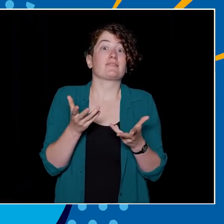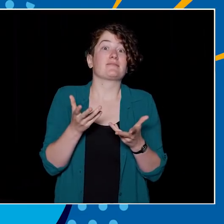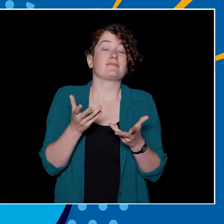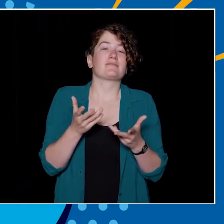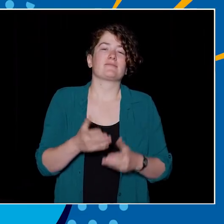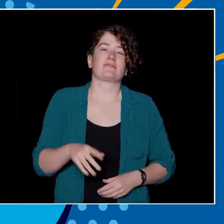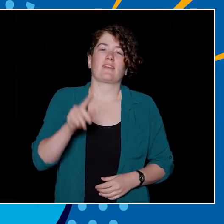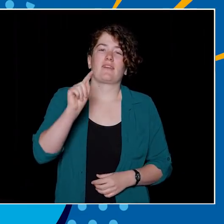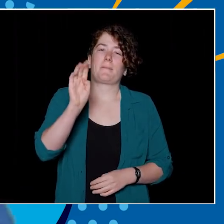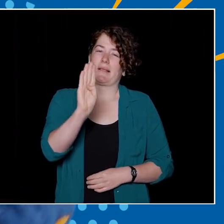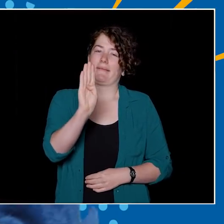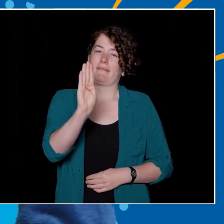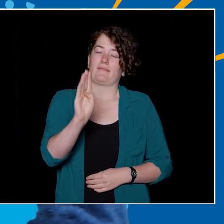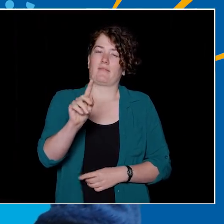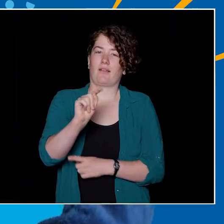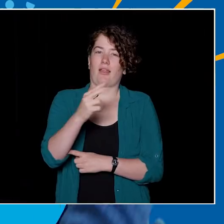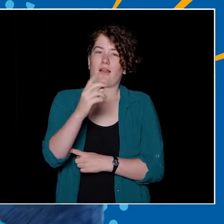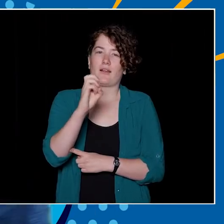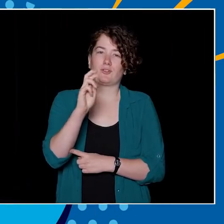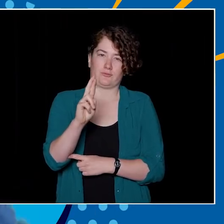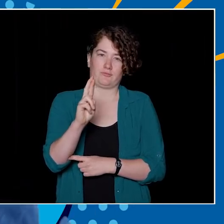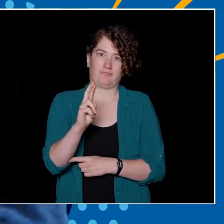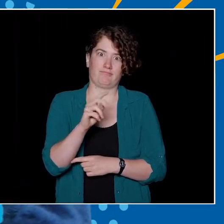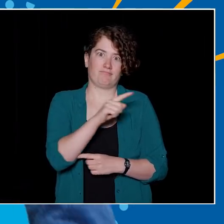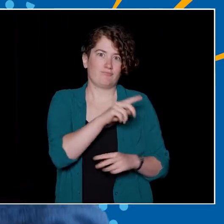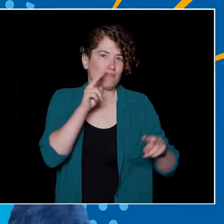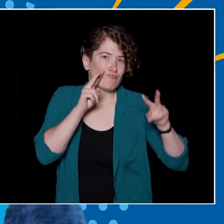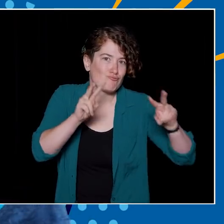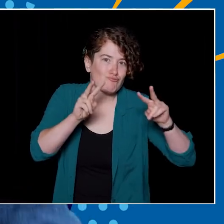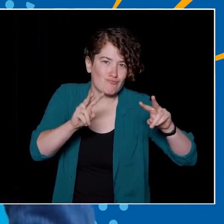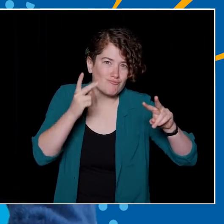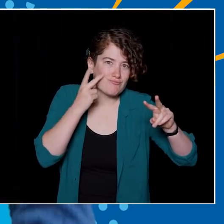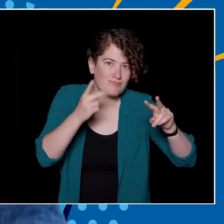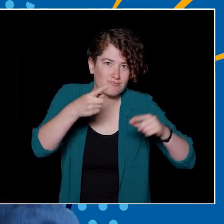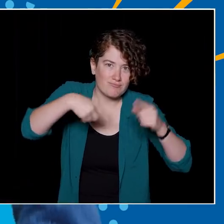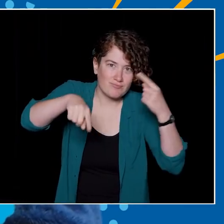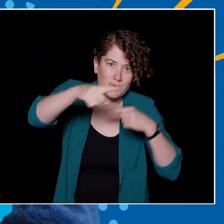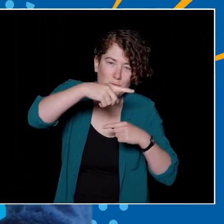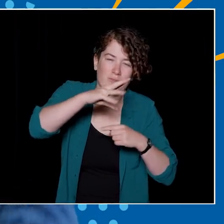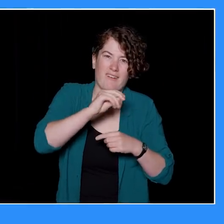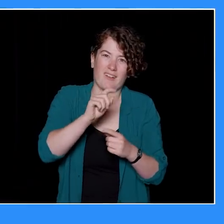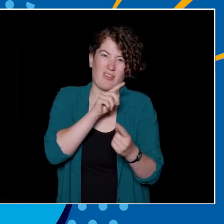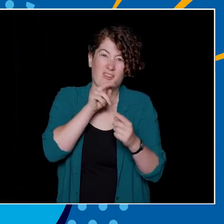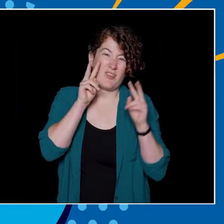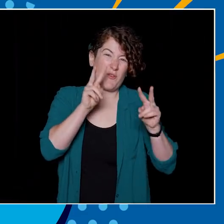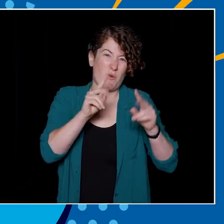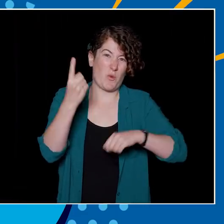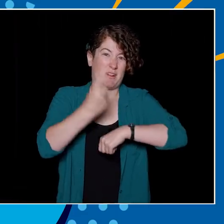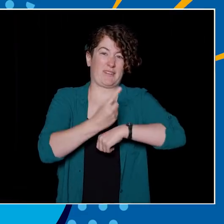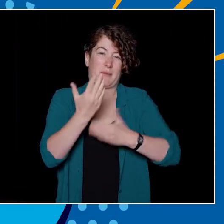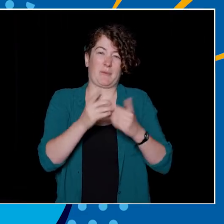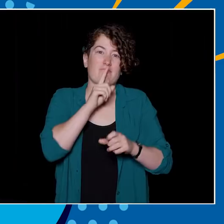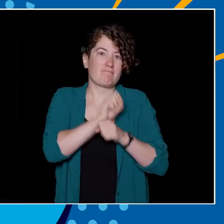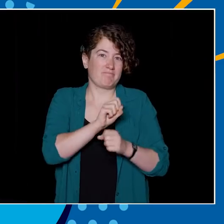Their name is B, Thunder. Thunder is looking forward to having all of you back. Can't wait to give you a proper hello. That's all the time we have for round number one.